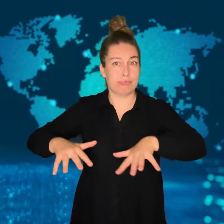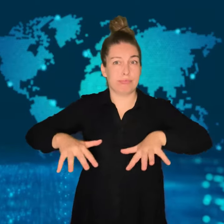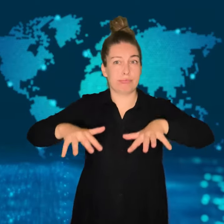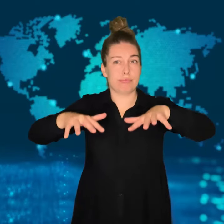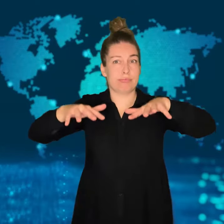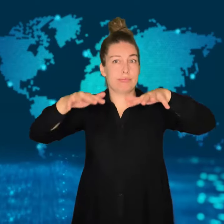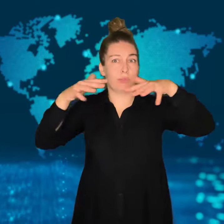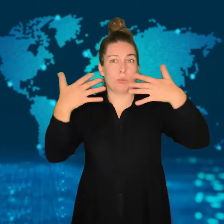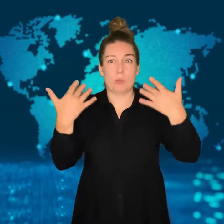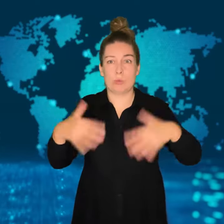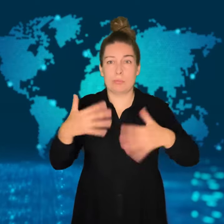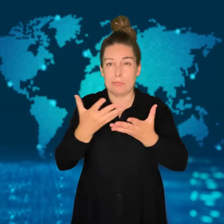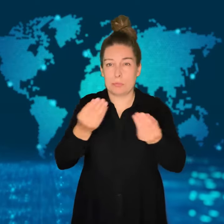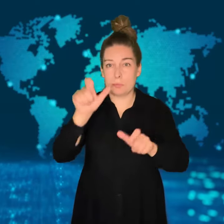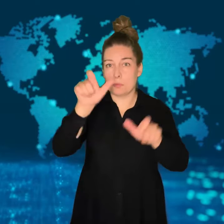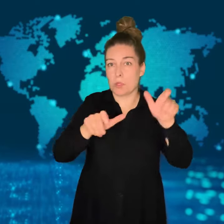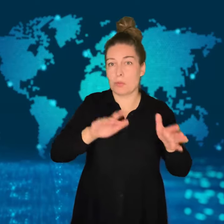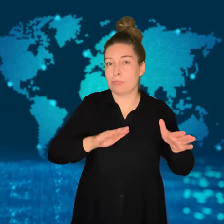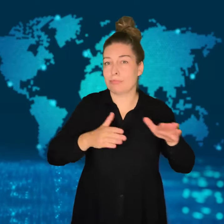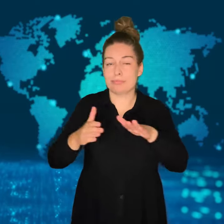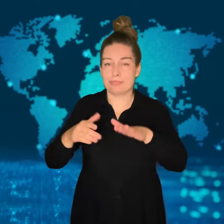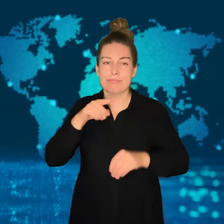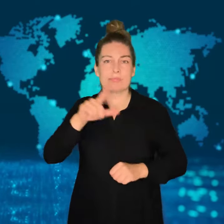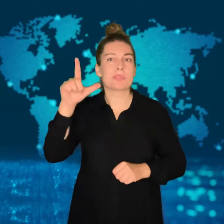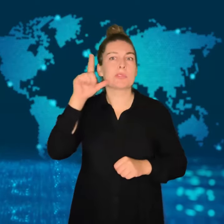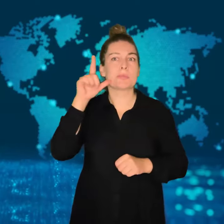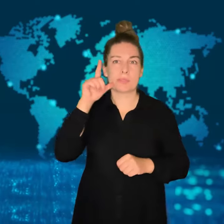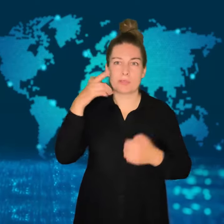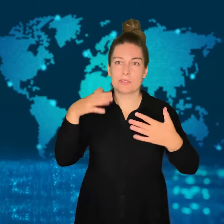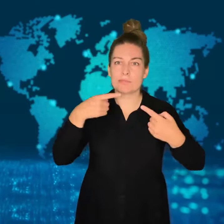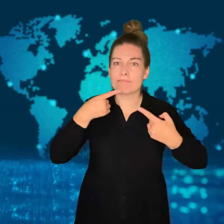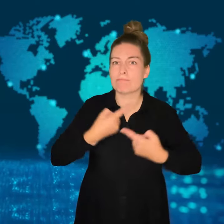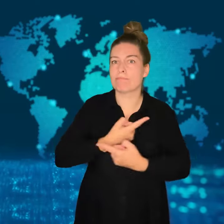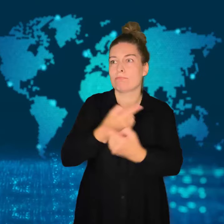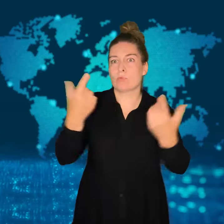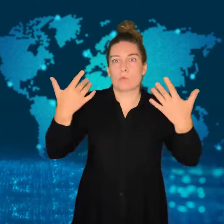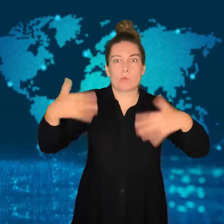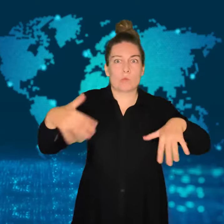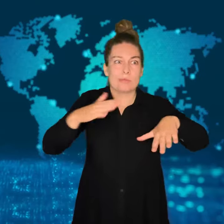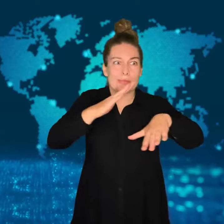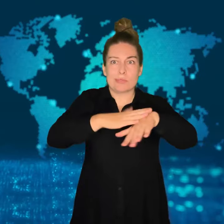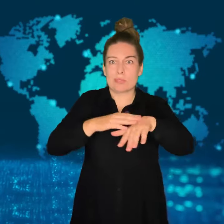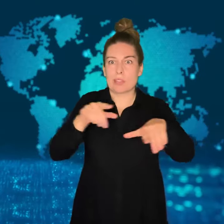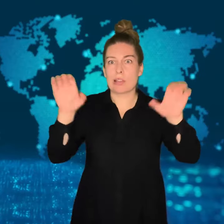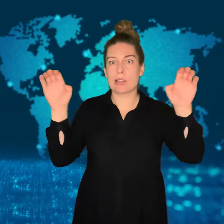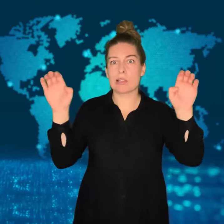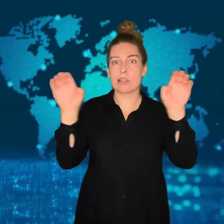after thousands were killed by storm waters.